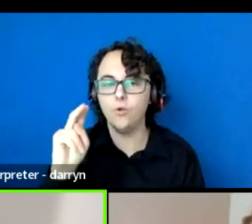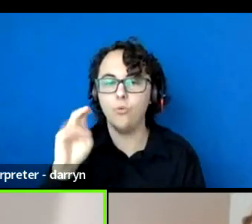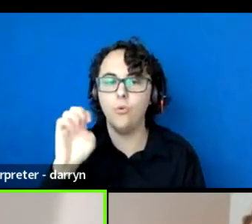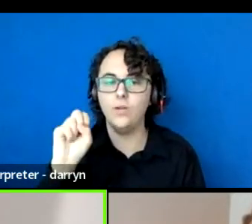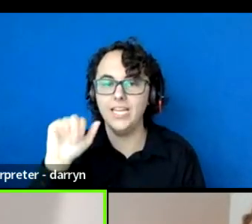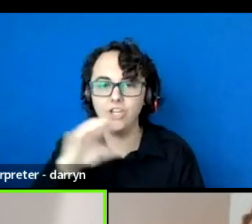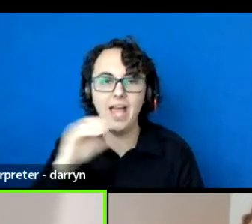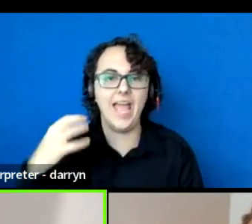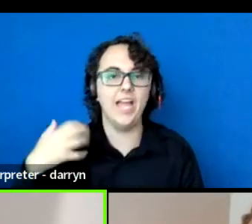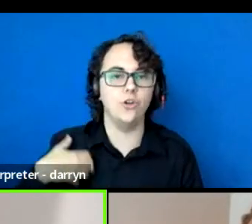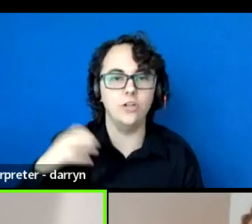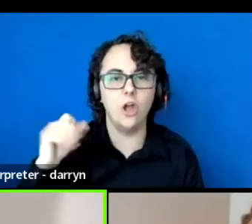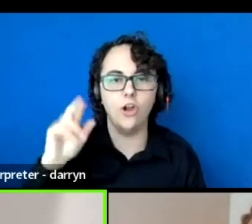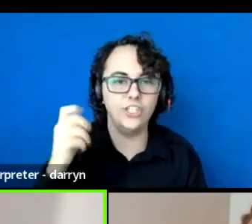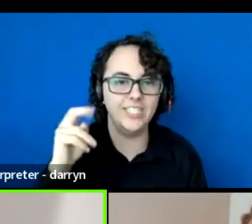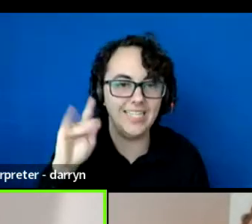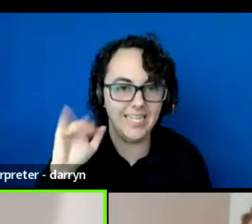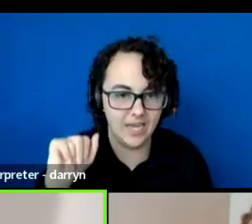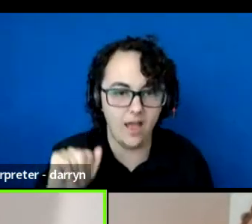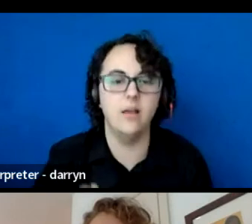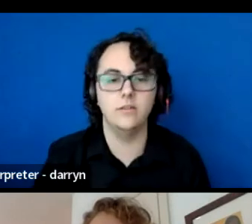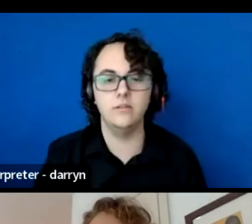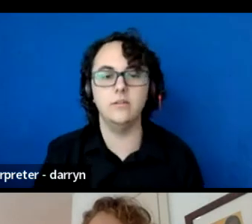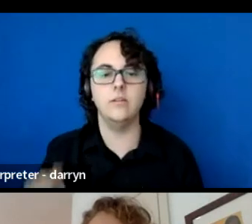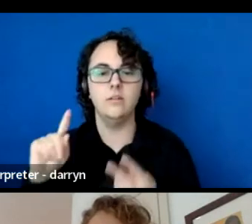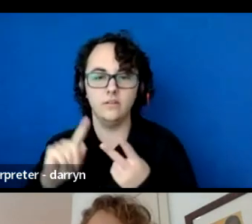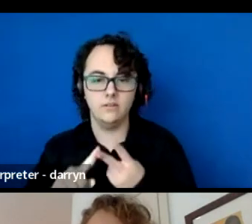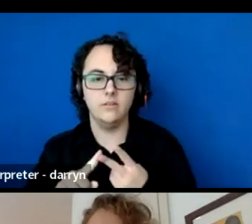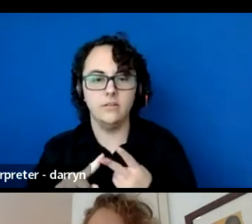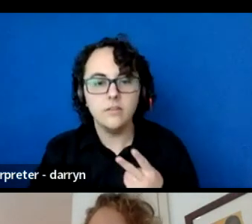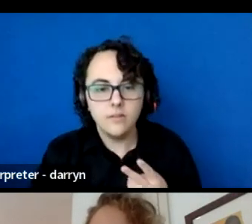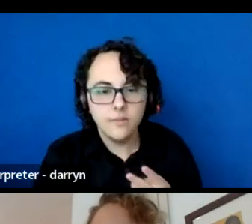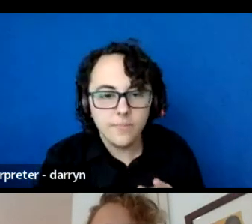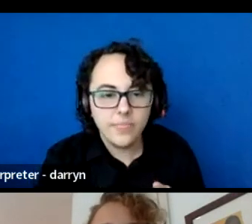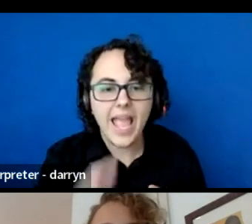and a Professor of Practice at the University of Miami.